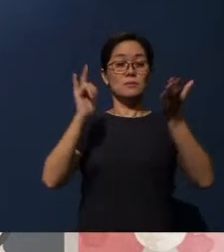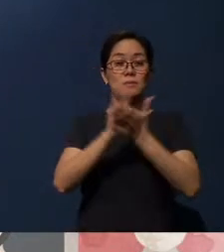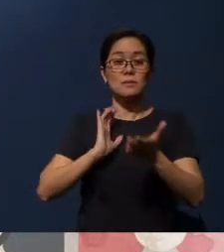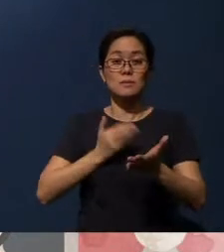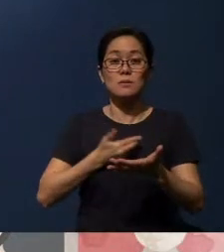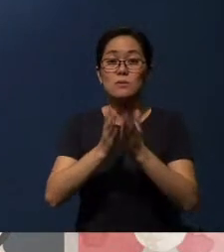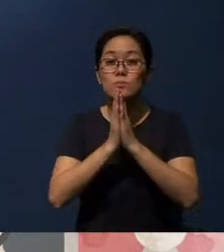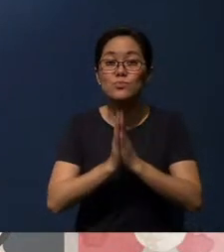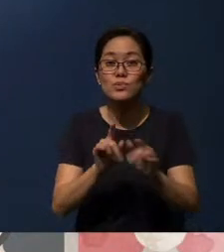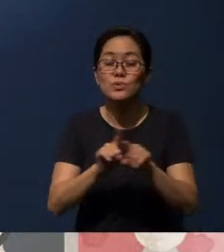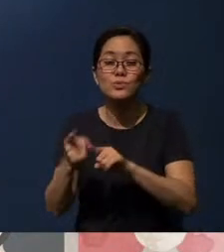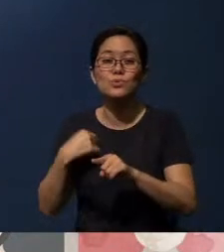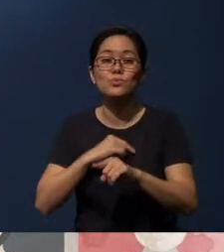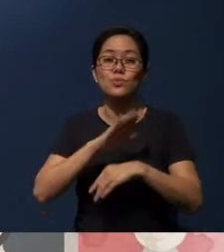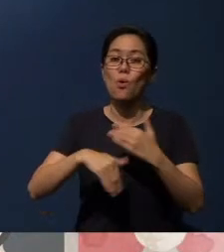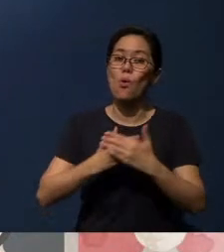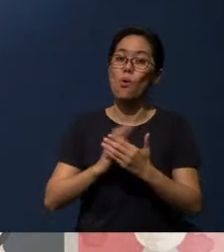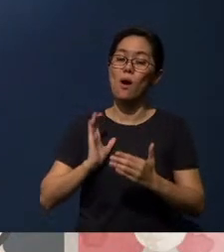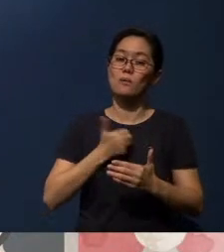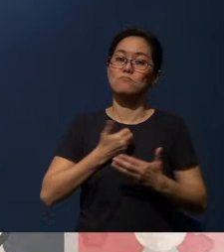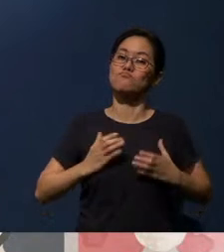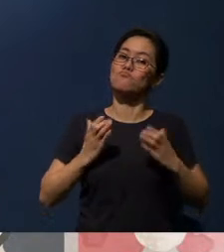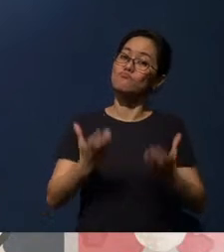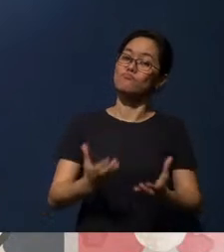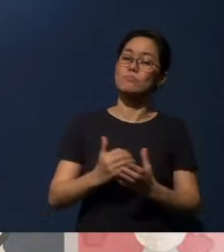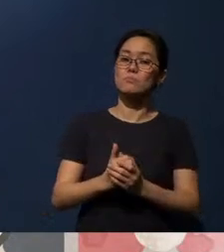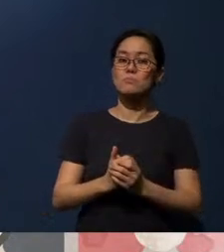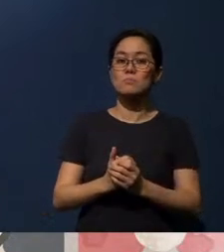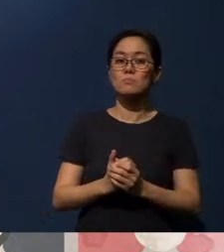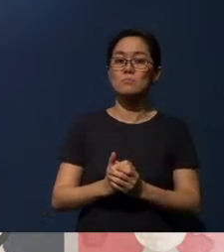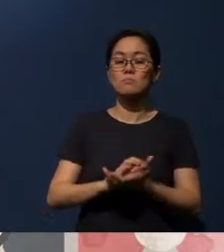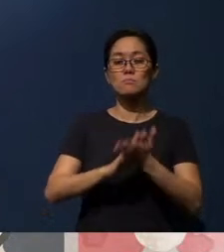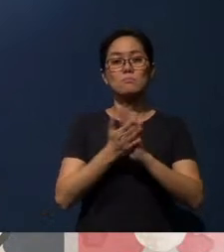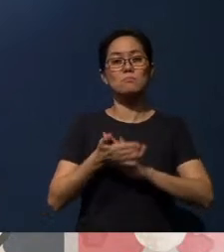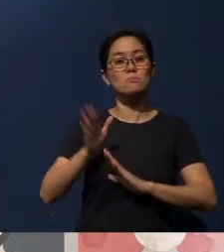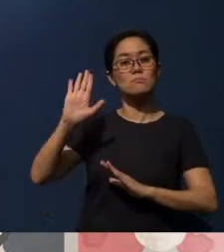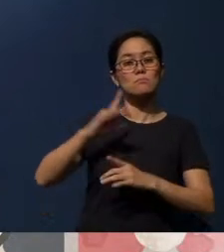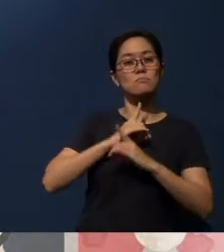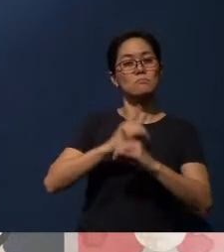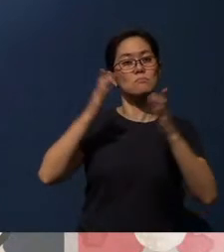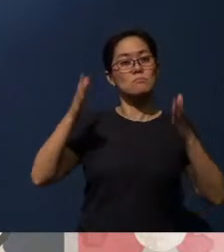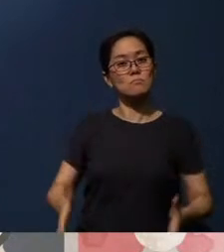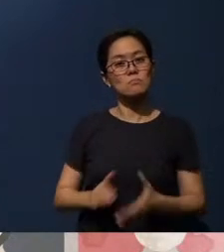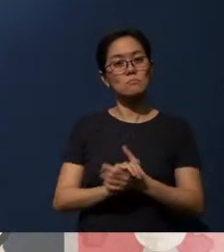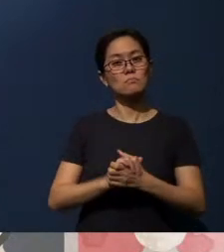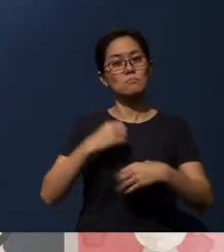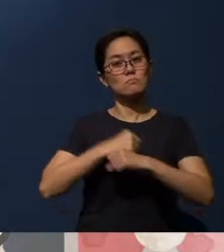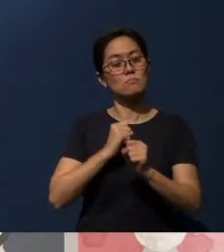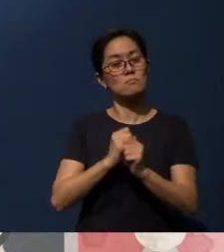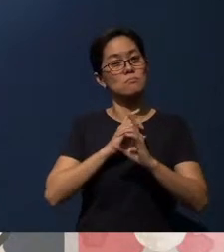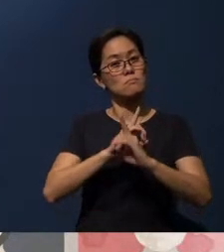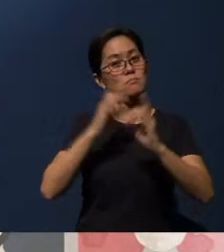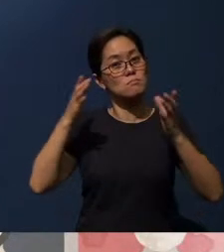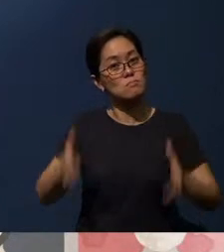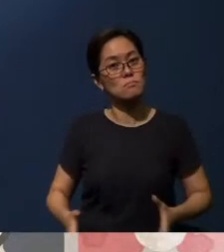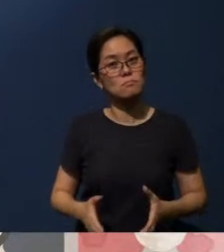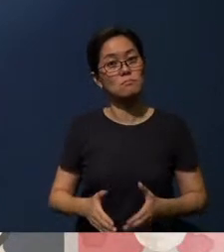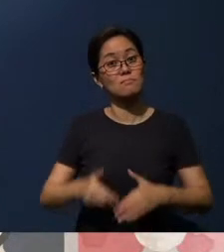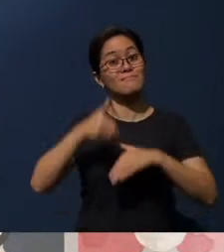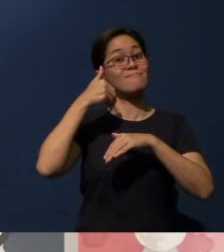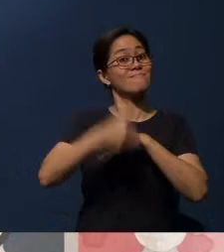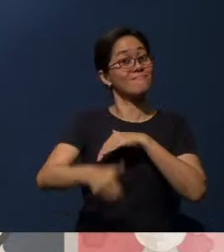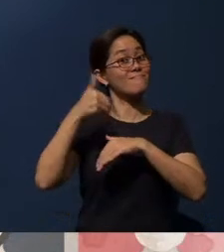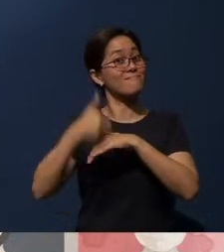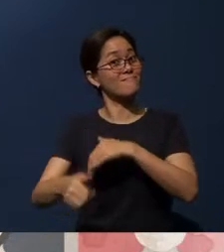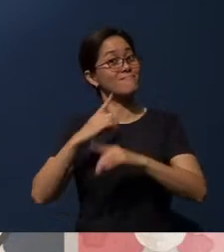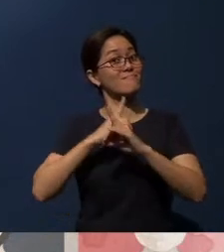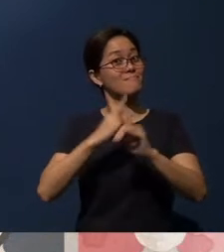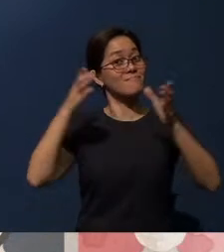That as we all commit ourselves to be disciples, make disciples, send disciples,